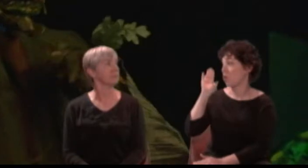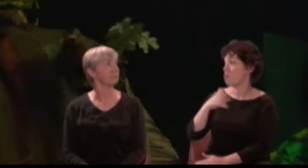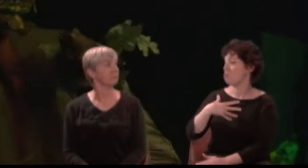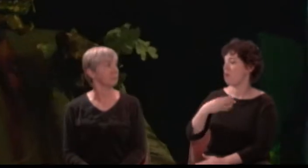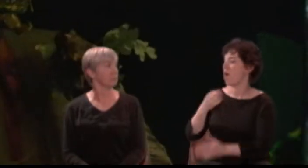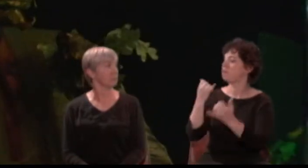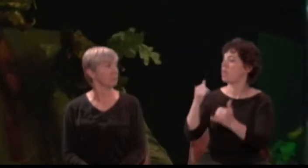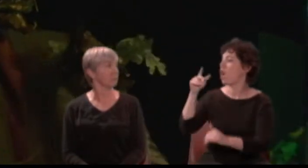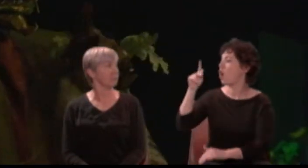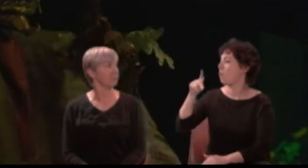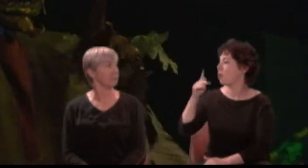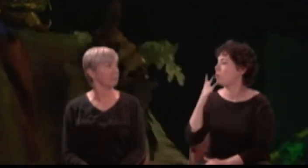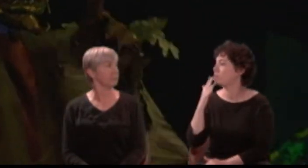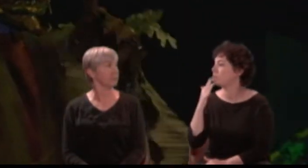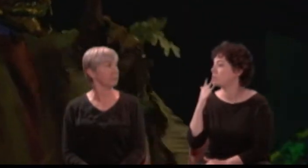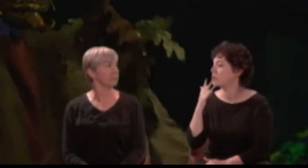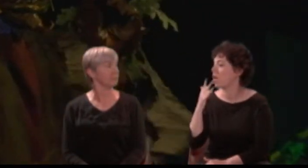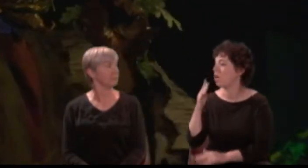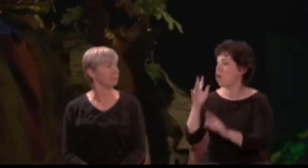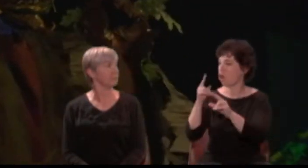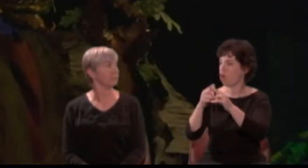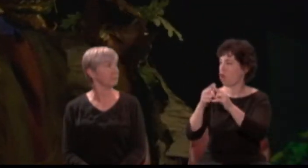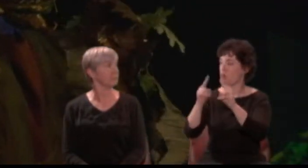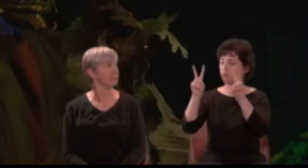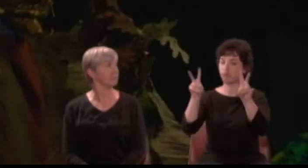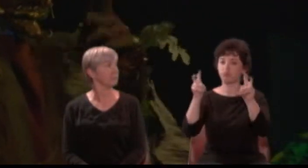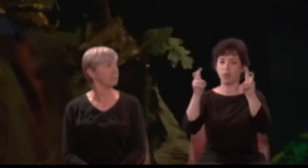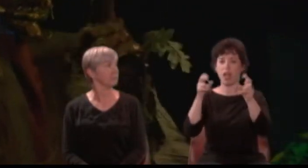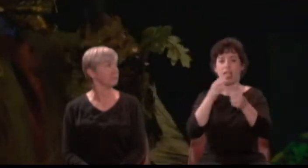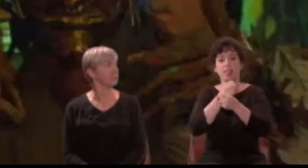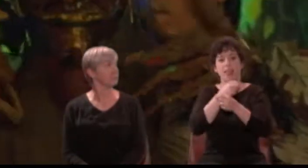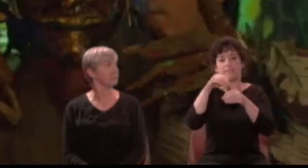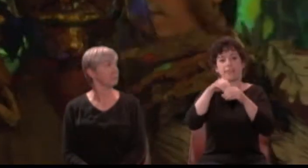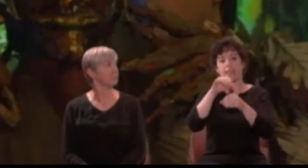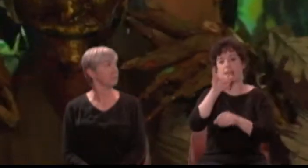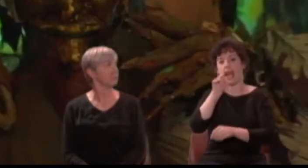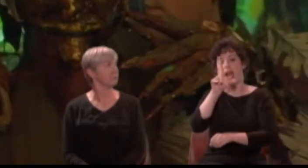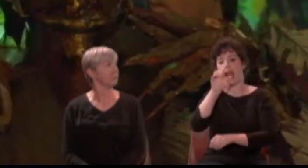Maidens call it love-in-idleness. Fetch me that flower.